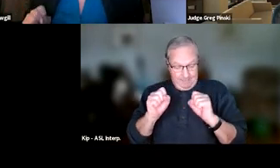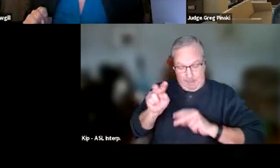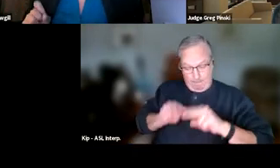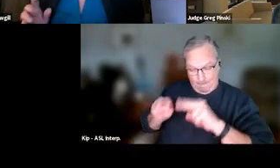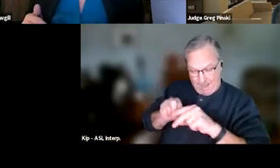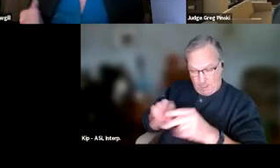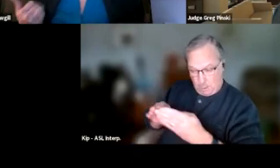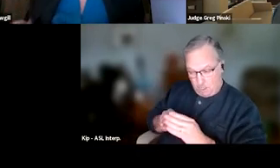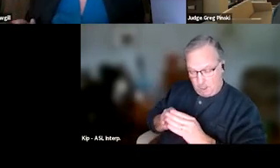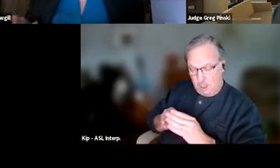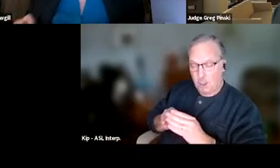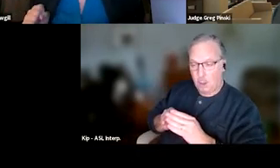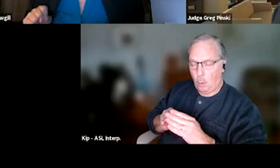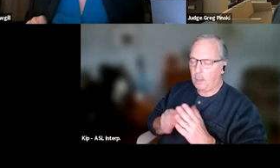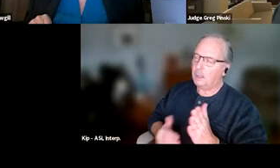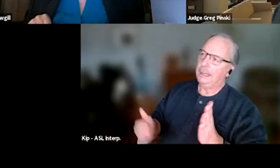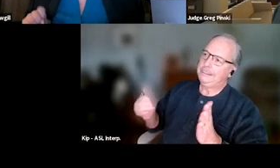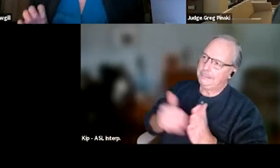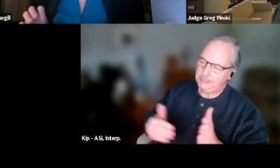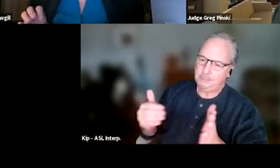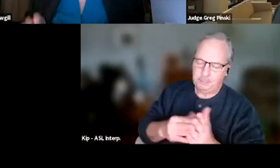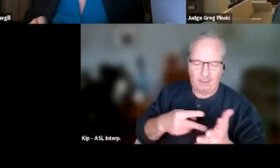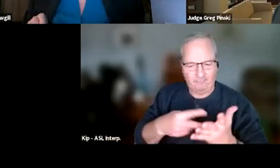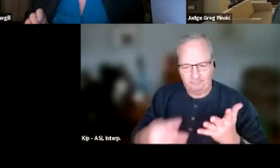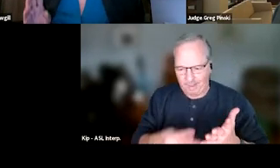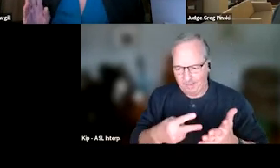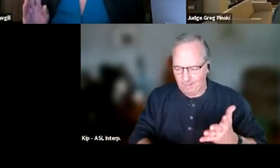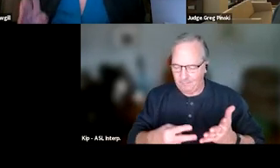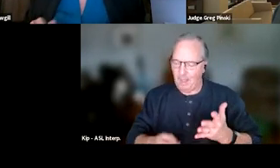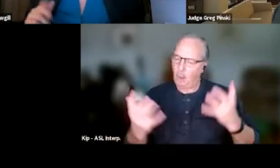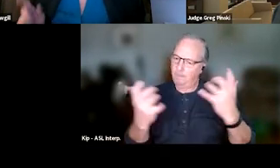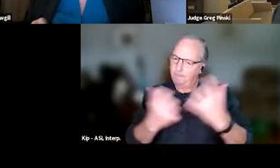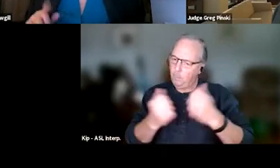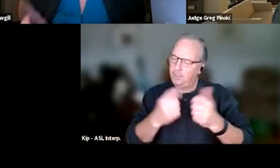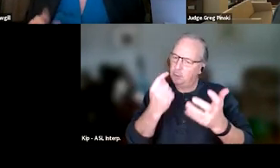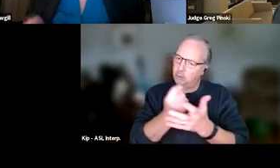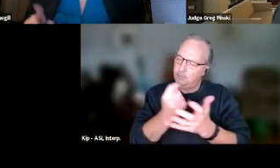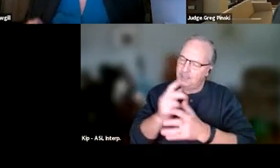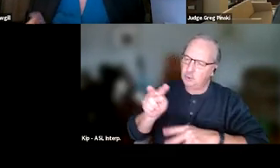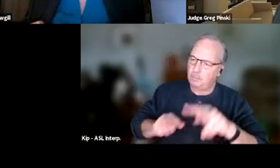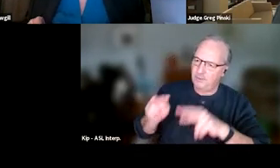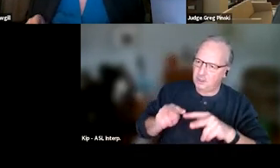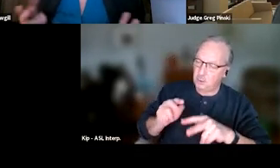or if they're just repeatedly failing to comply with treatment or supervision. If you have someone absconding over and over and over again,